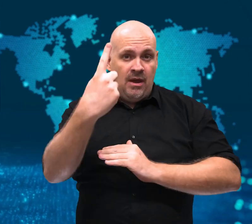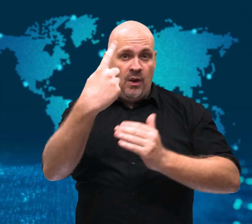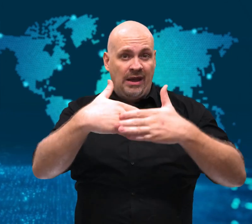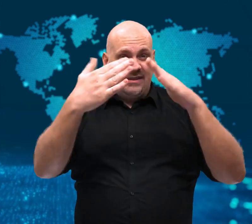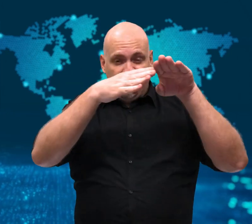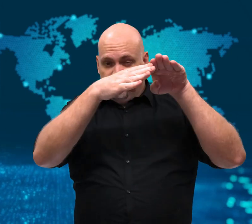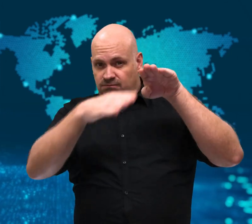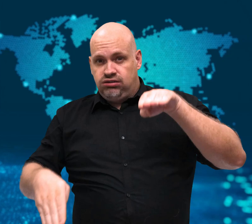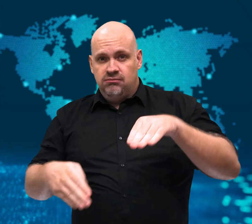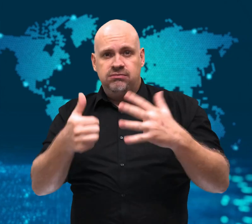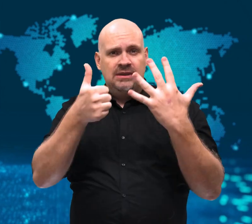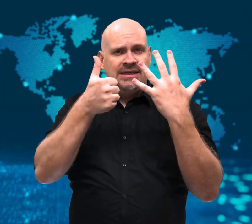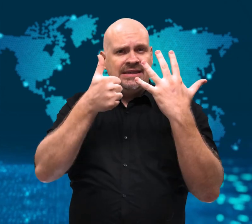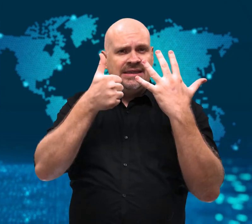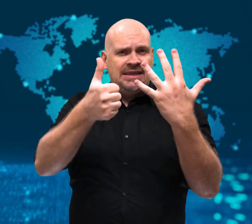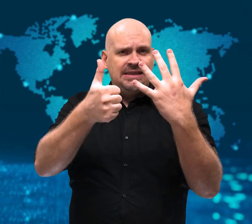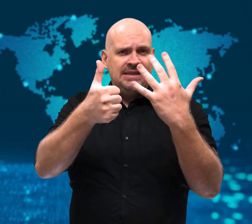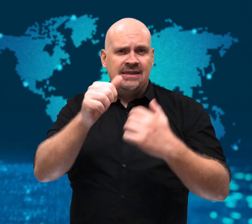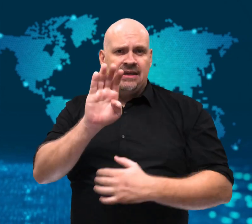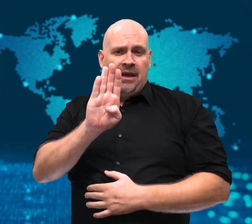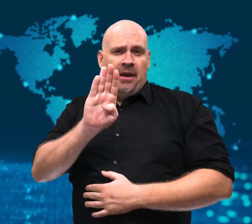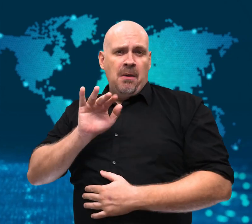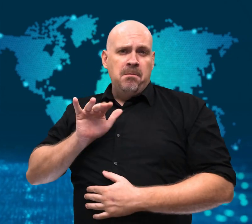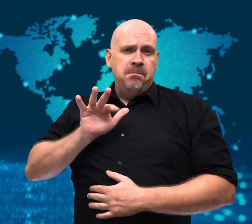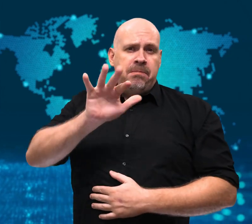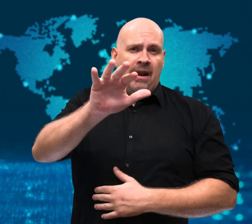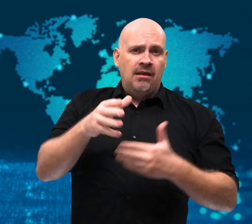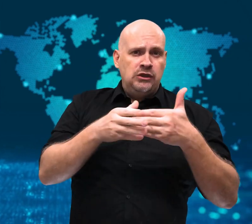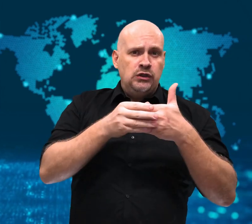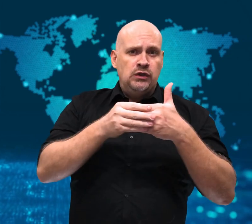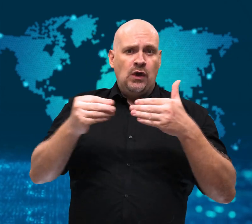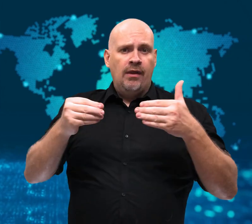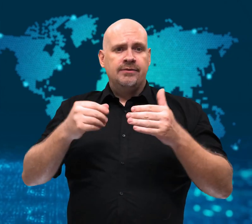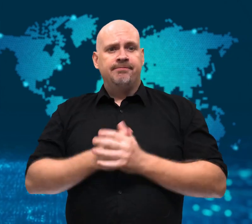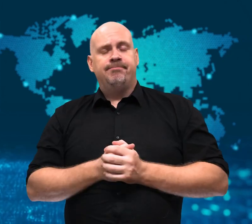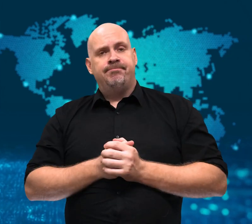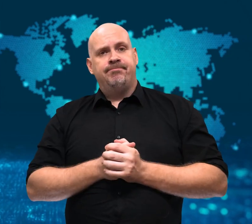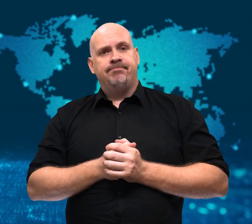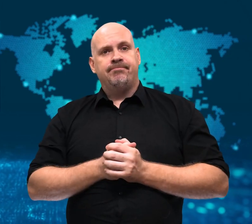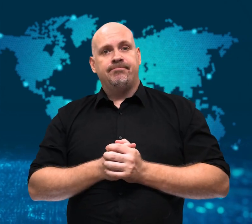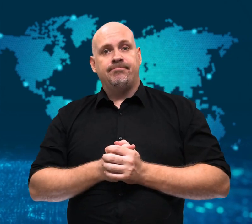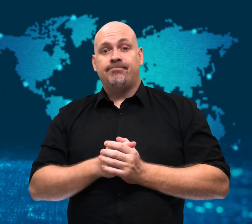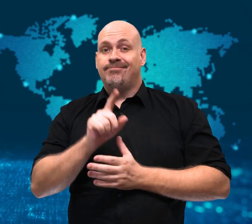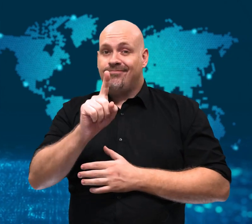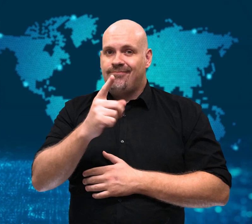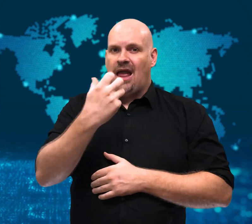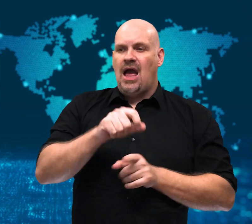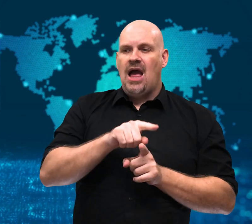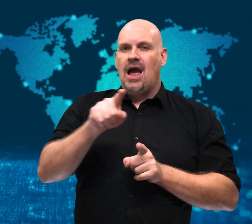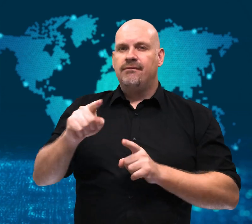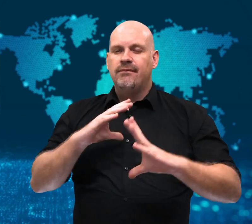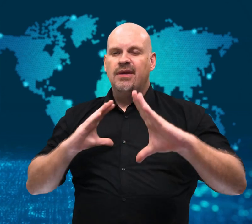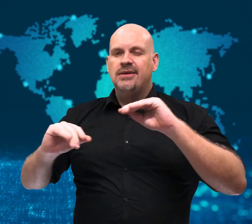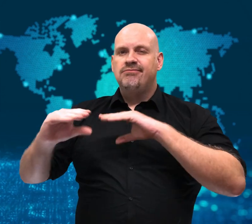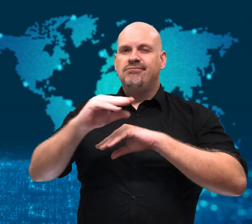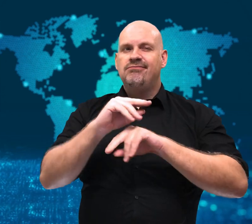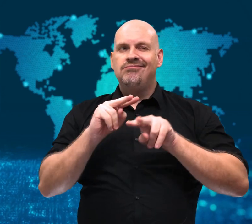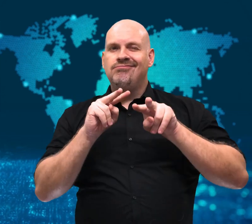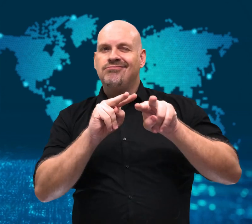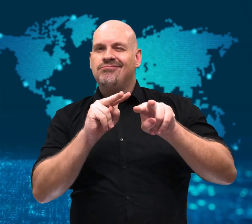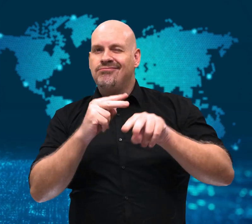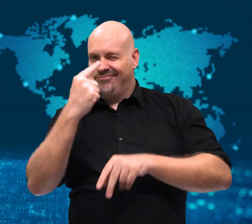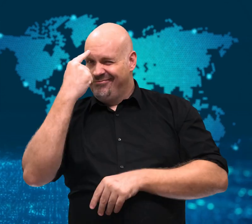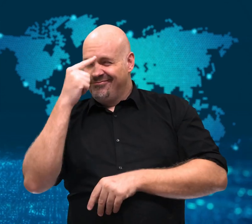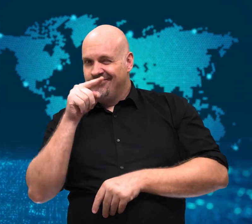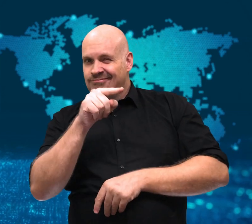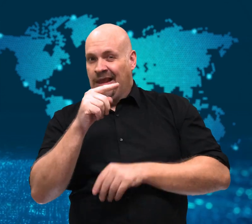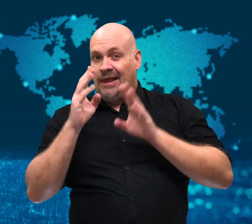There is some talk about whether the outage is related to an